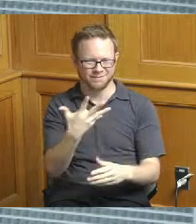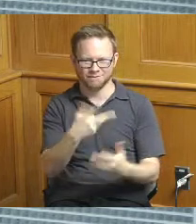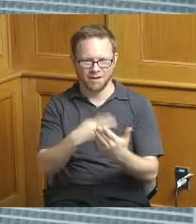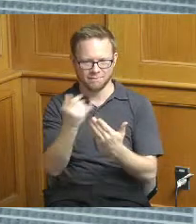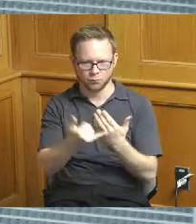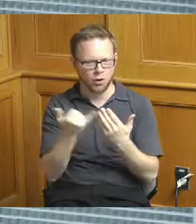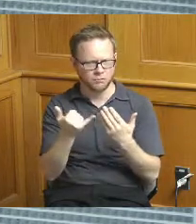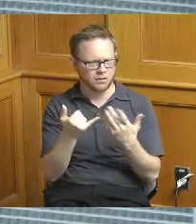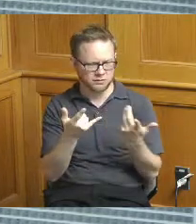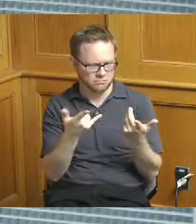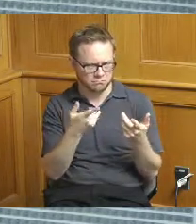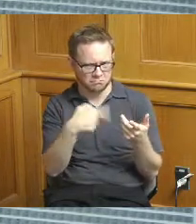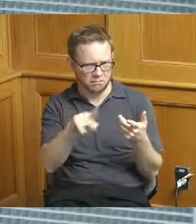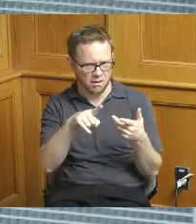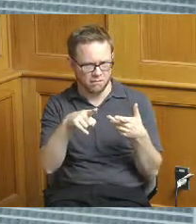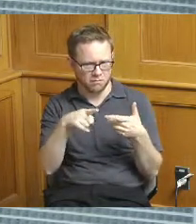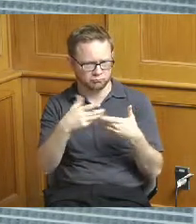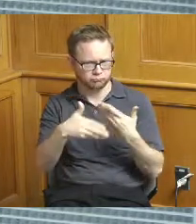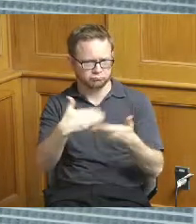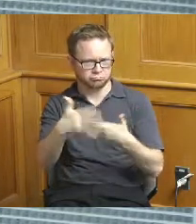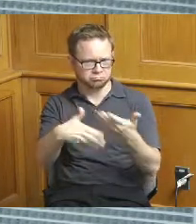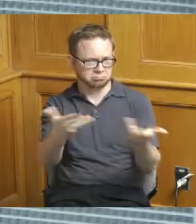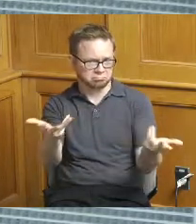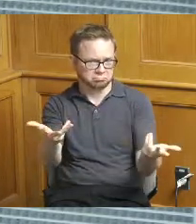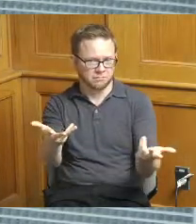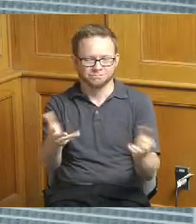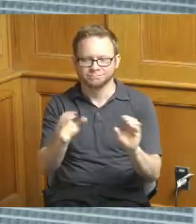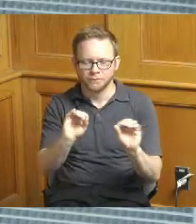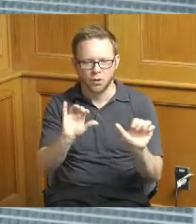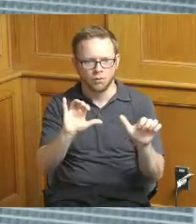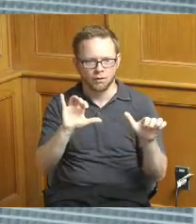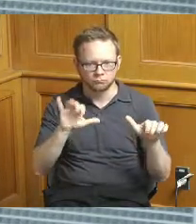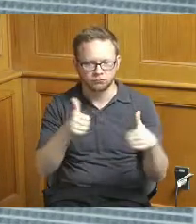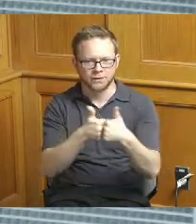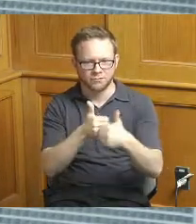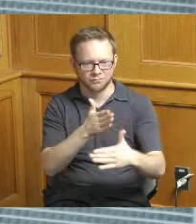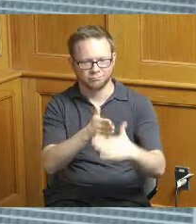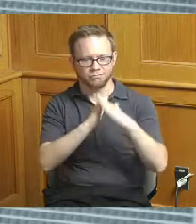there's nothing you know that we're challenged by to presenting them so I think from the standpoint